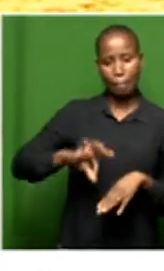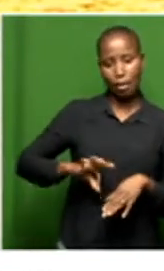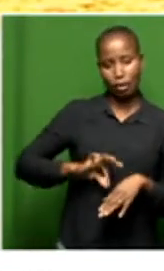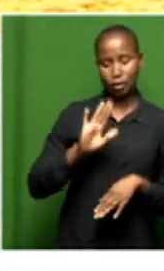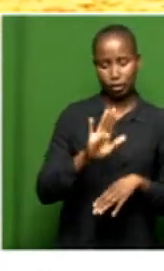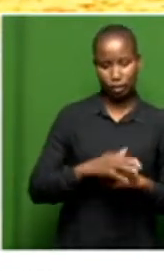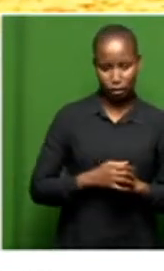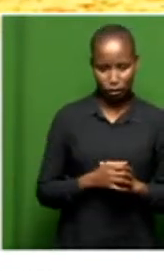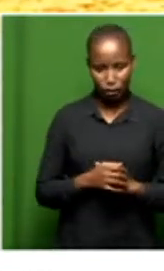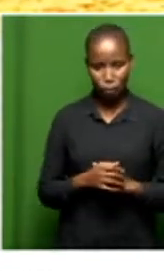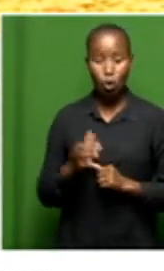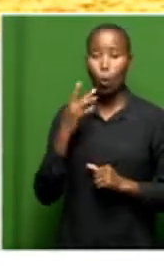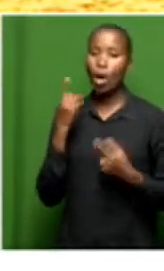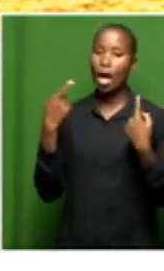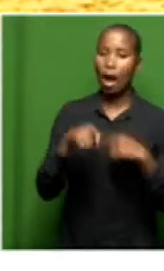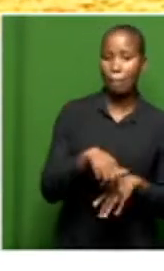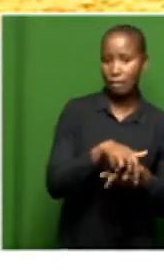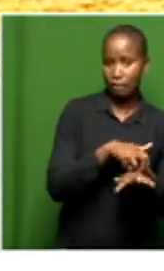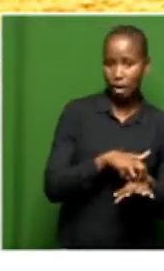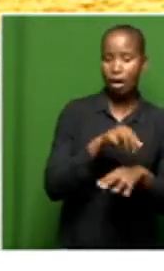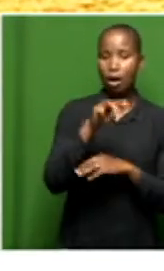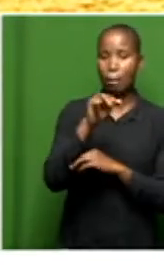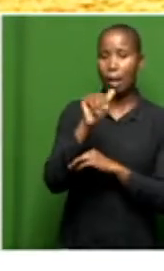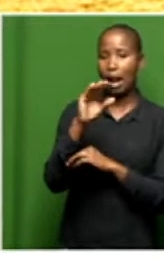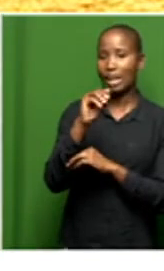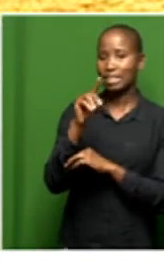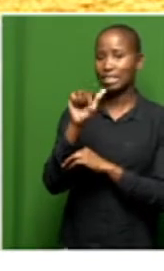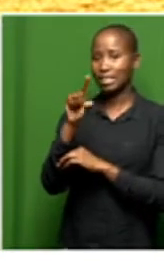you get to see the trees, you get to see the nursery, the people that work here so I feel